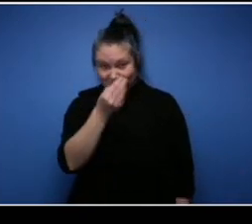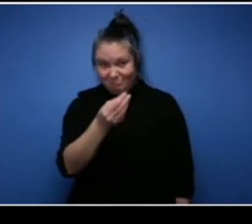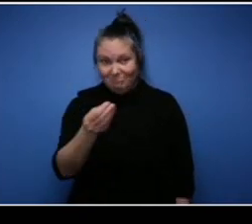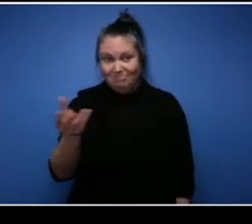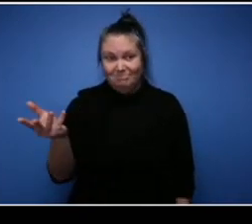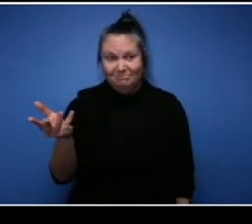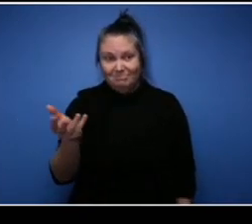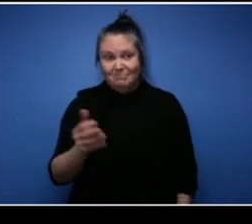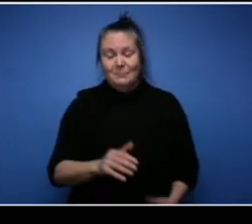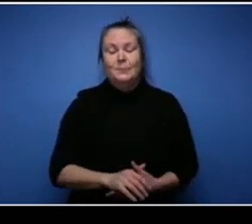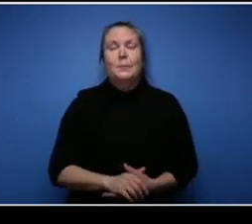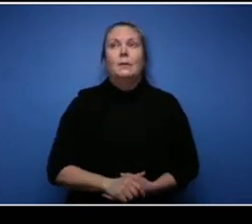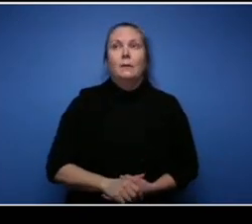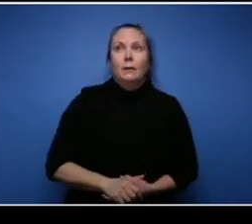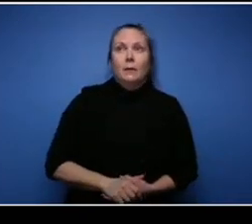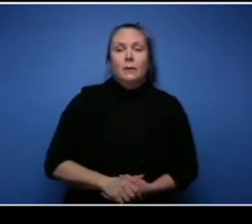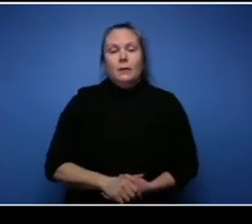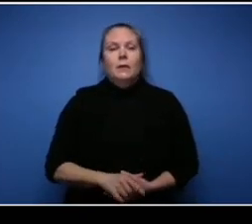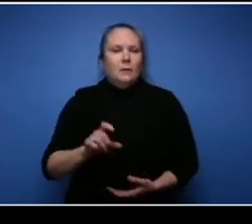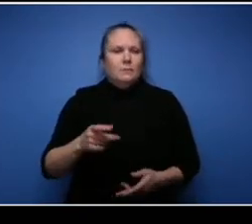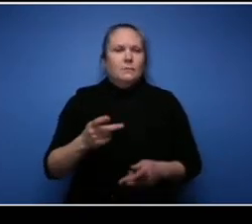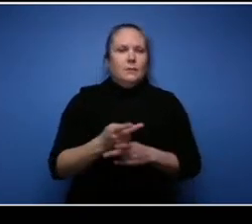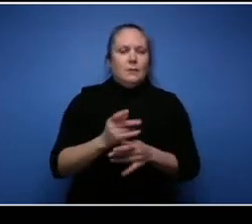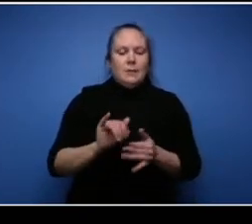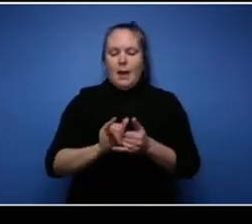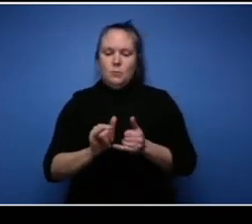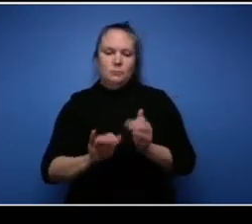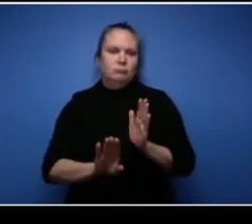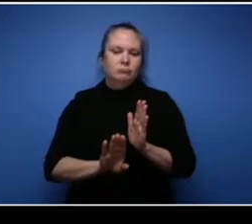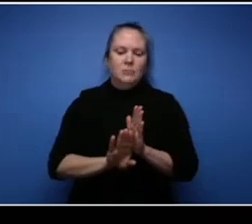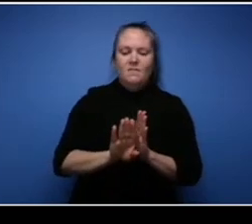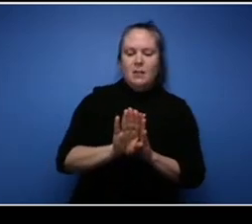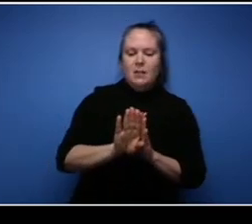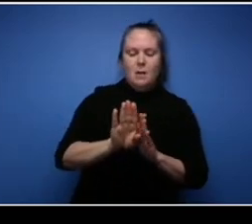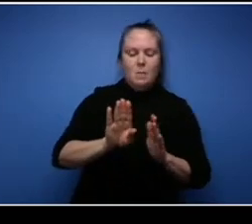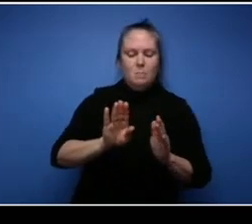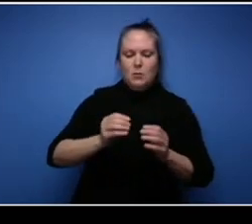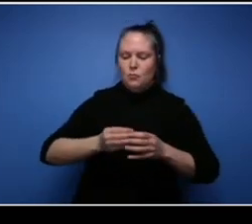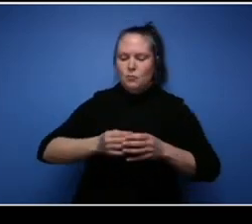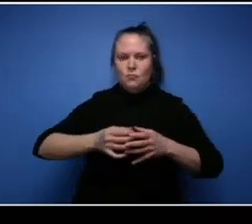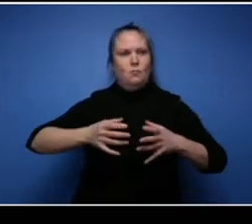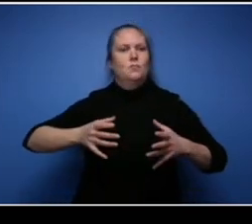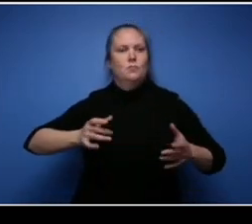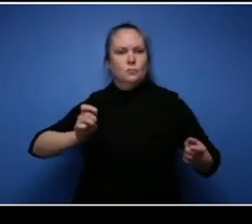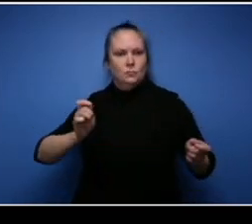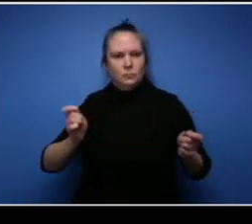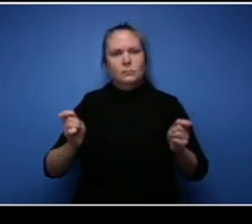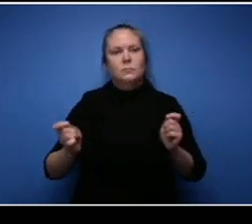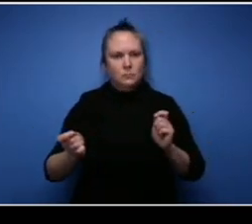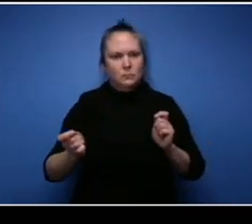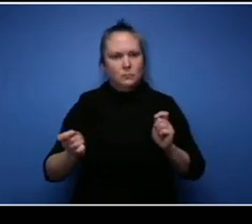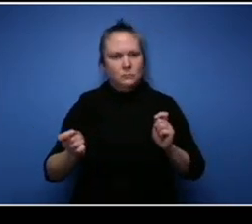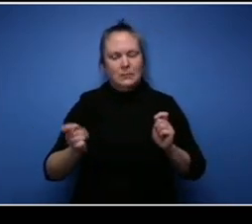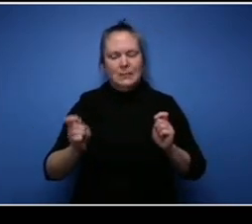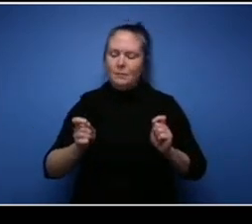grow and foster your relationships as well. A lot of times people, I know everybody's